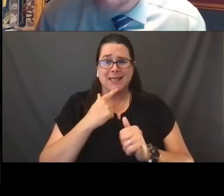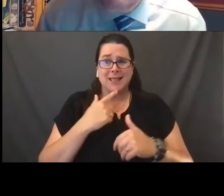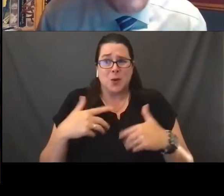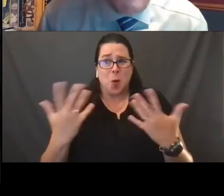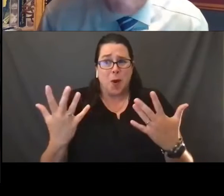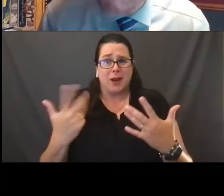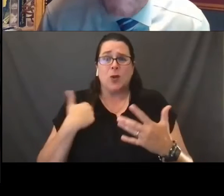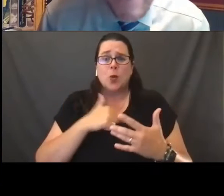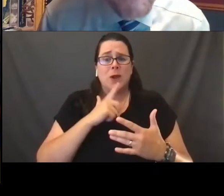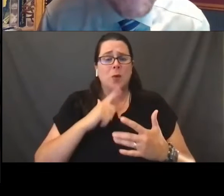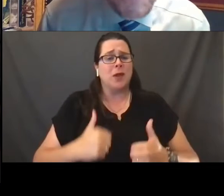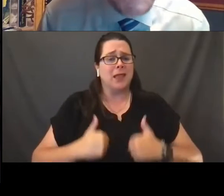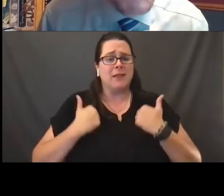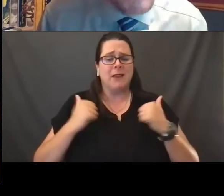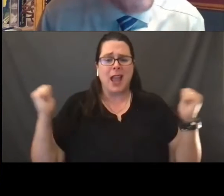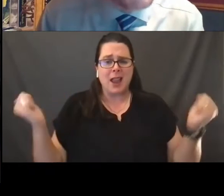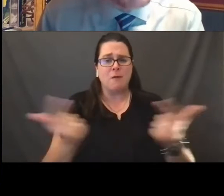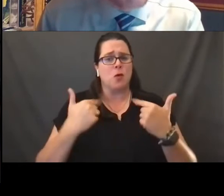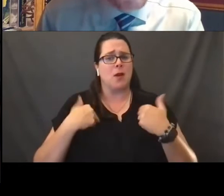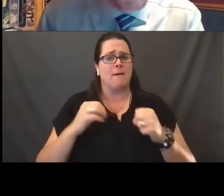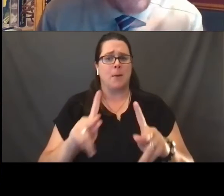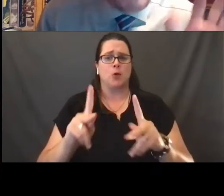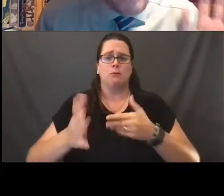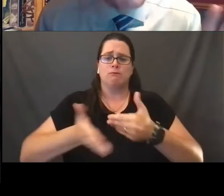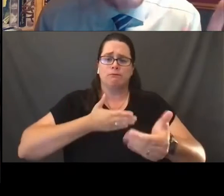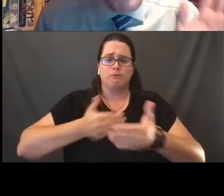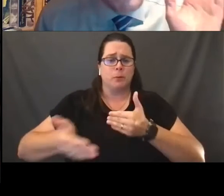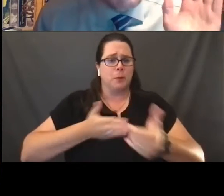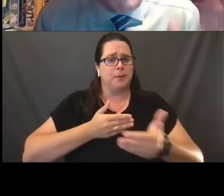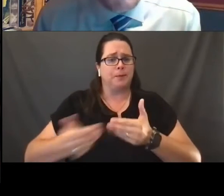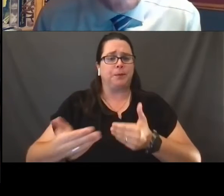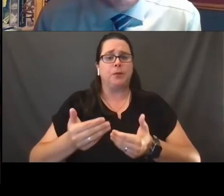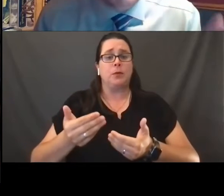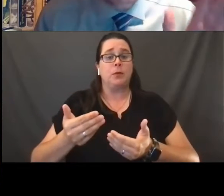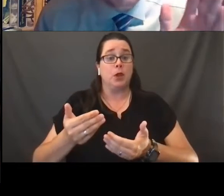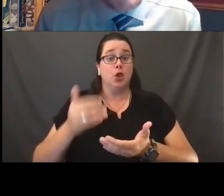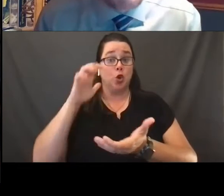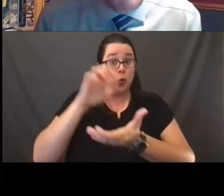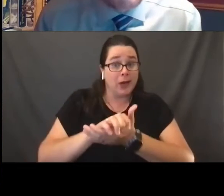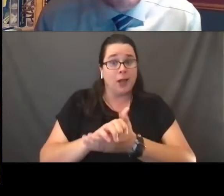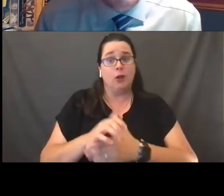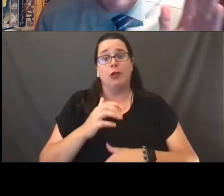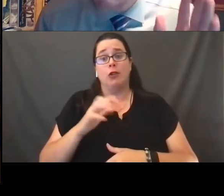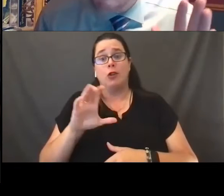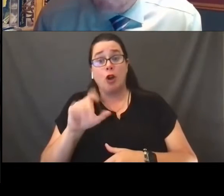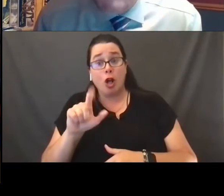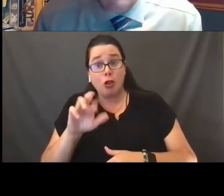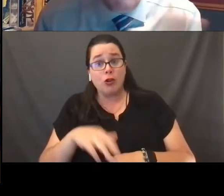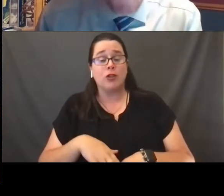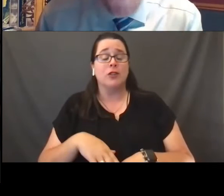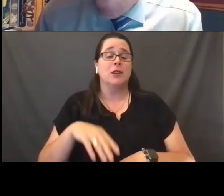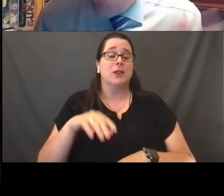We're gonna give everybody opportunities regardless of their creed, color, sexual orientation, gender identity, gender expression,